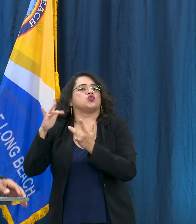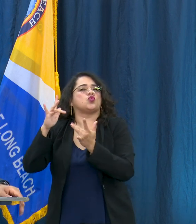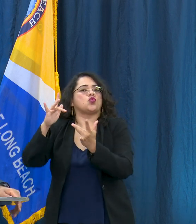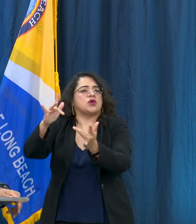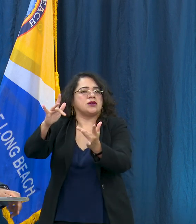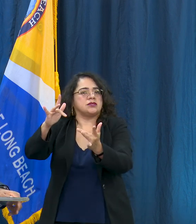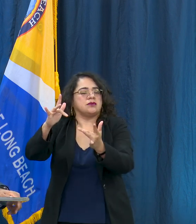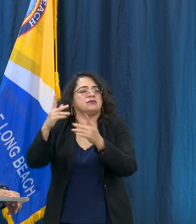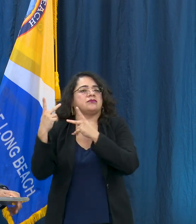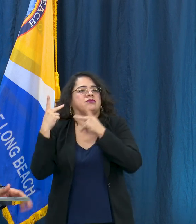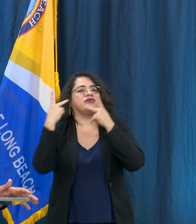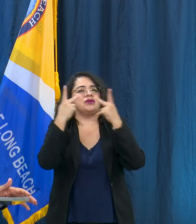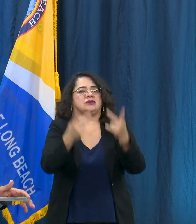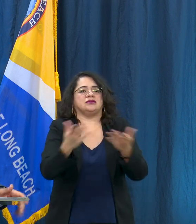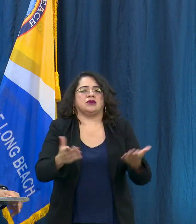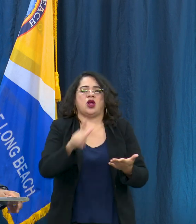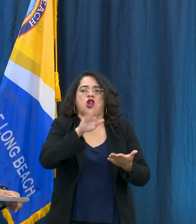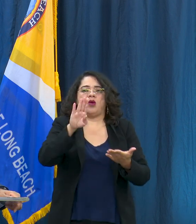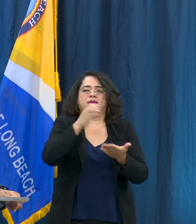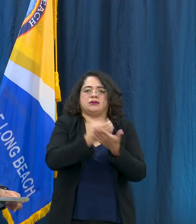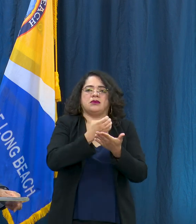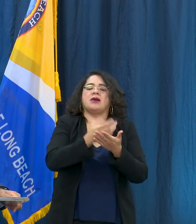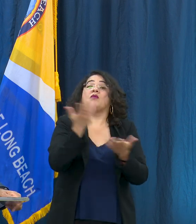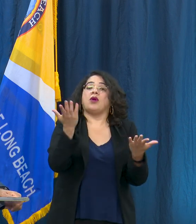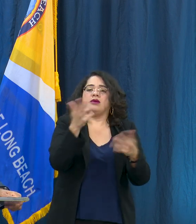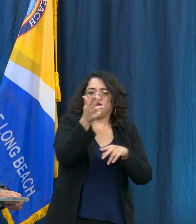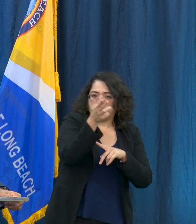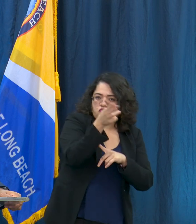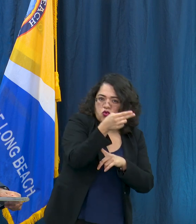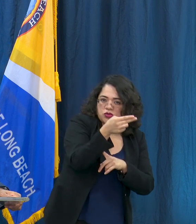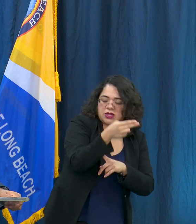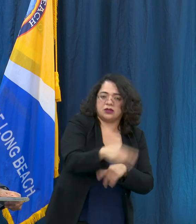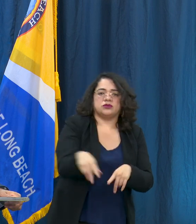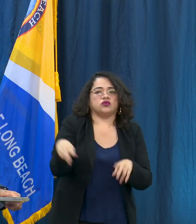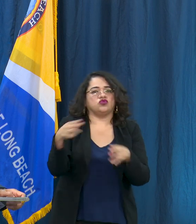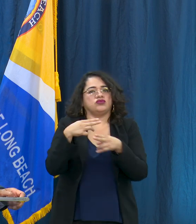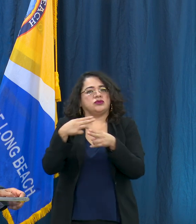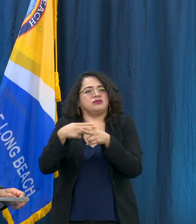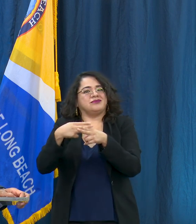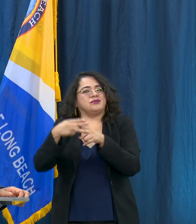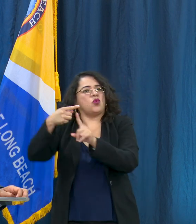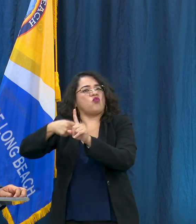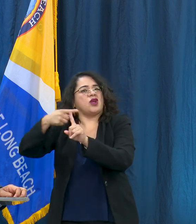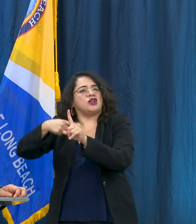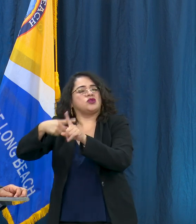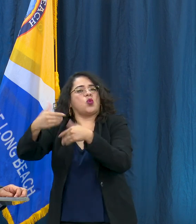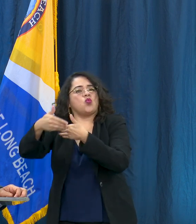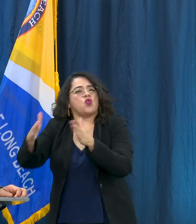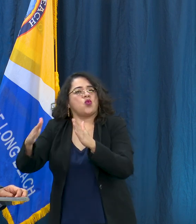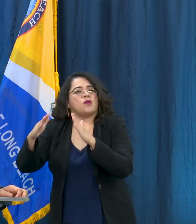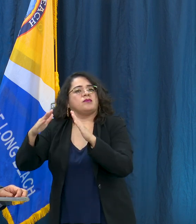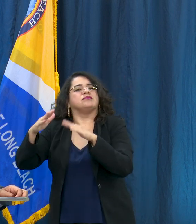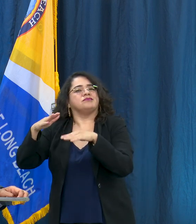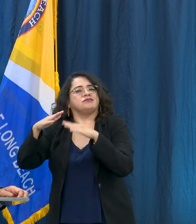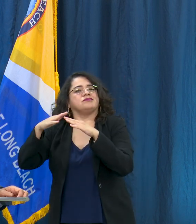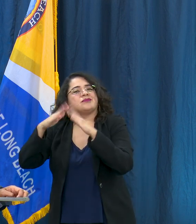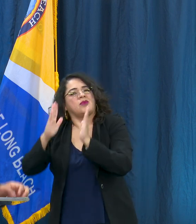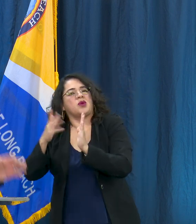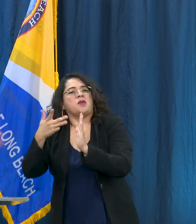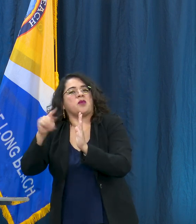Beach economy. Hotels and short-term rentals also can begin today. All of